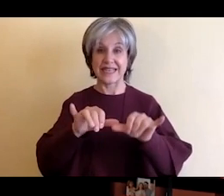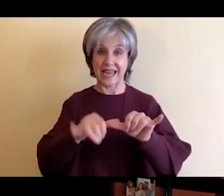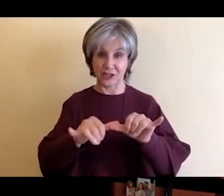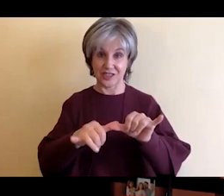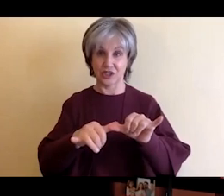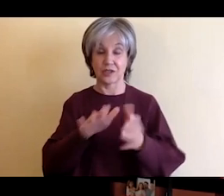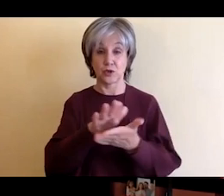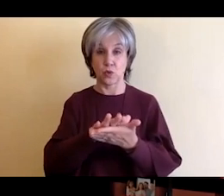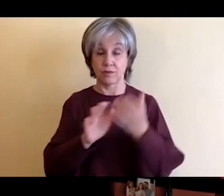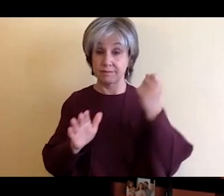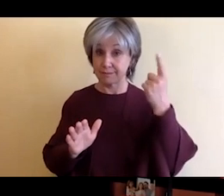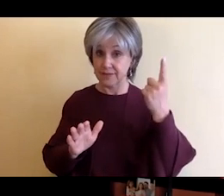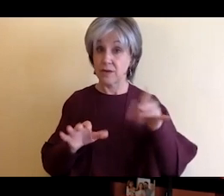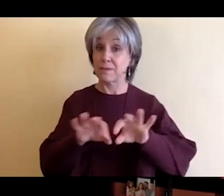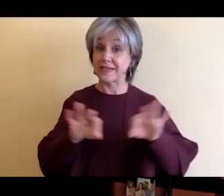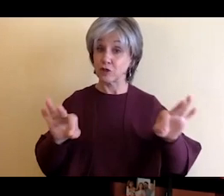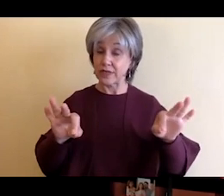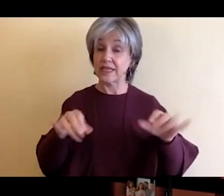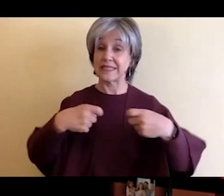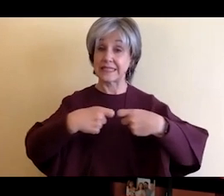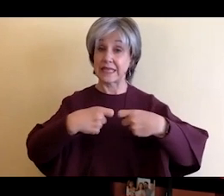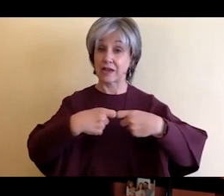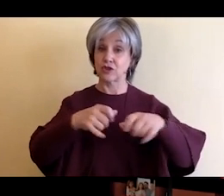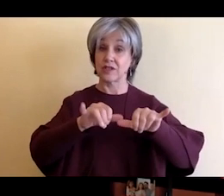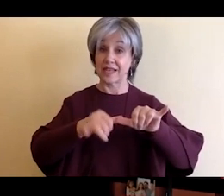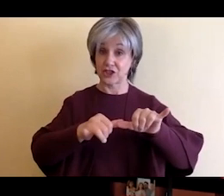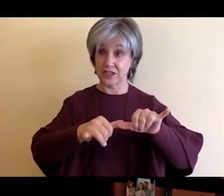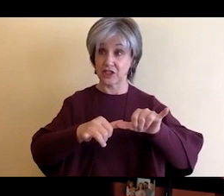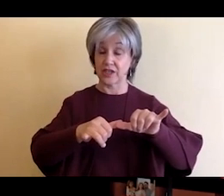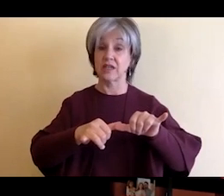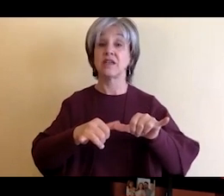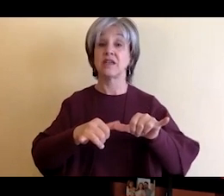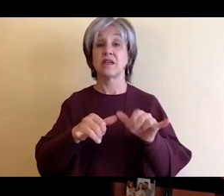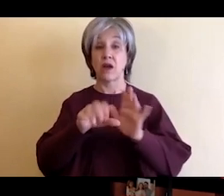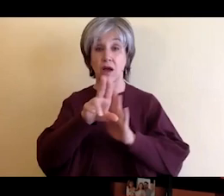so I did my bachelor's and my master's in electrical engineering